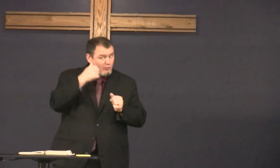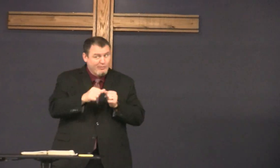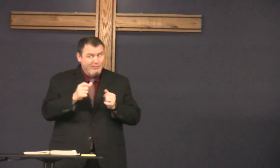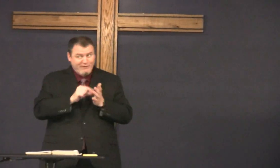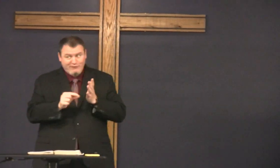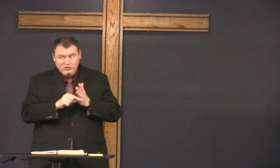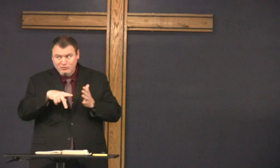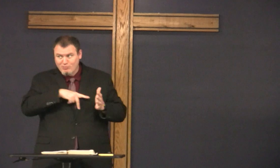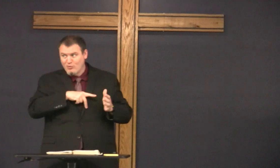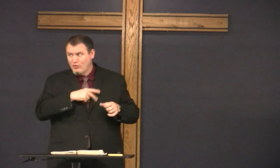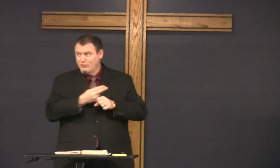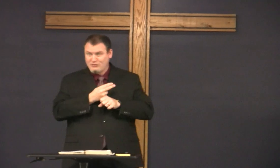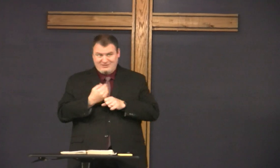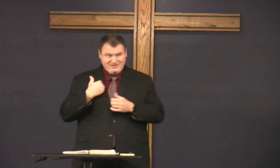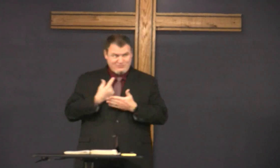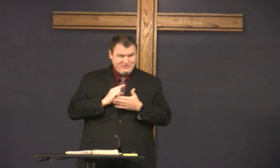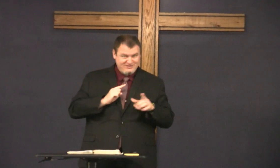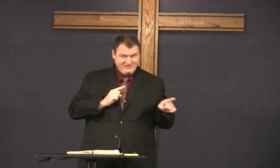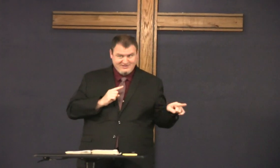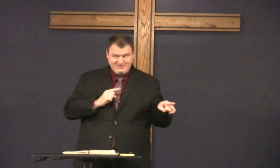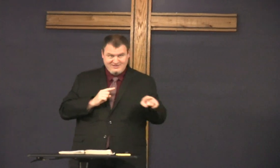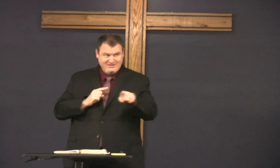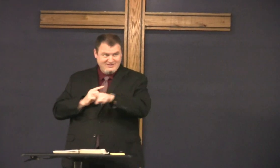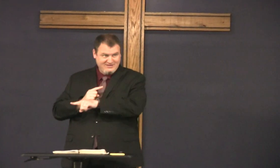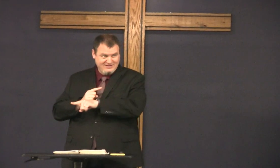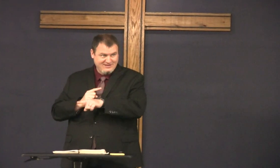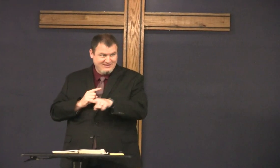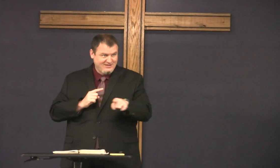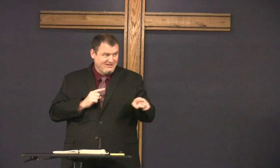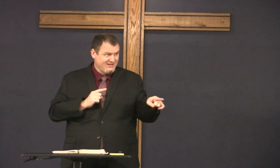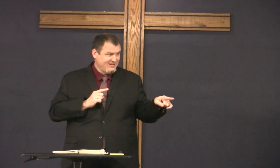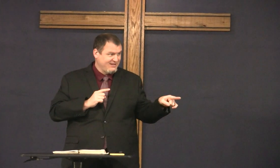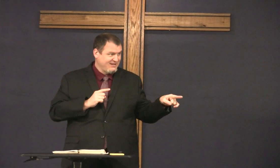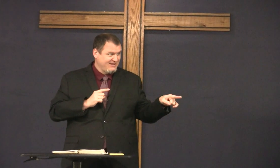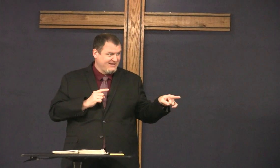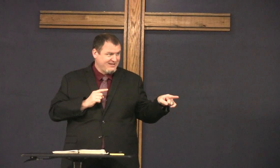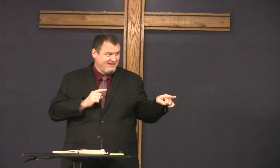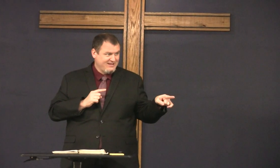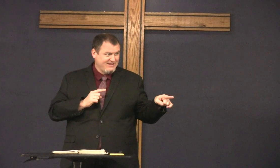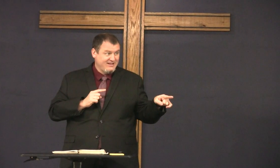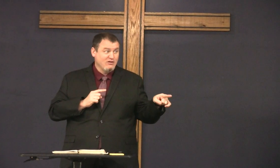Paul used this to preach from right you remember what Paul used last week what